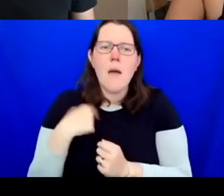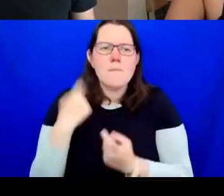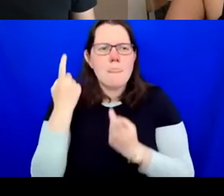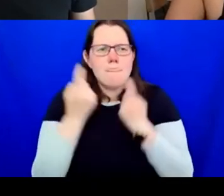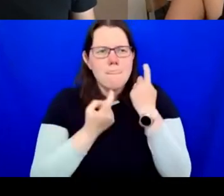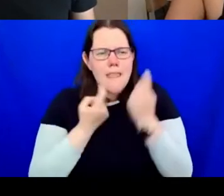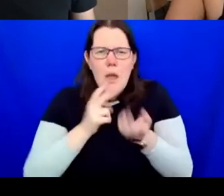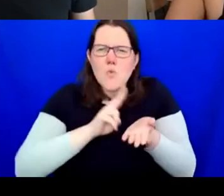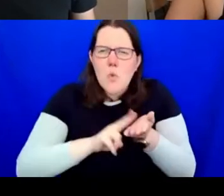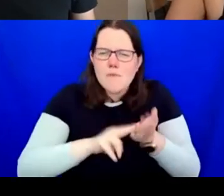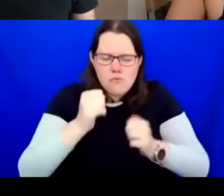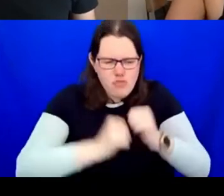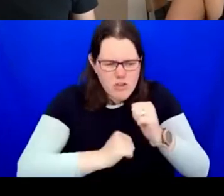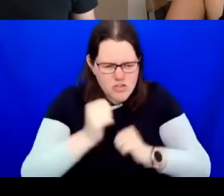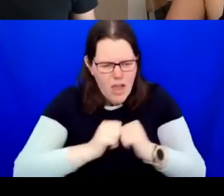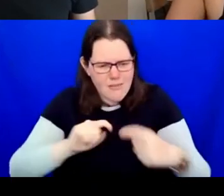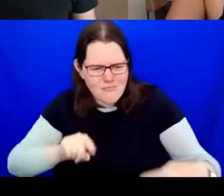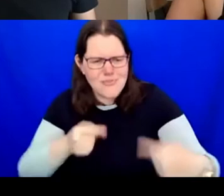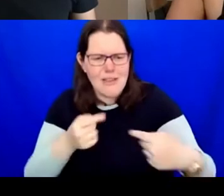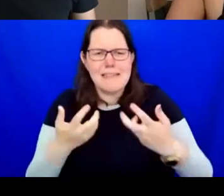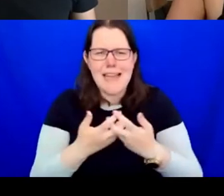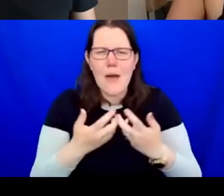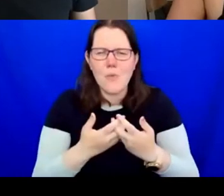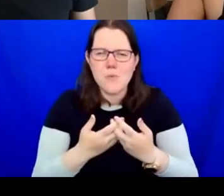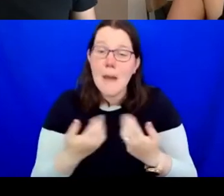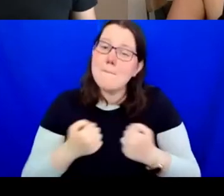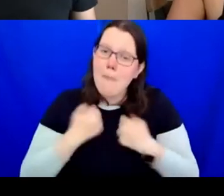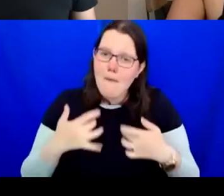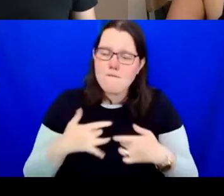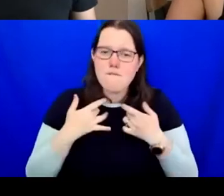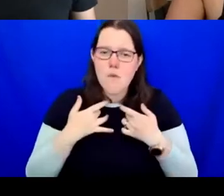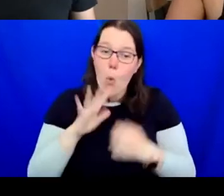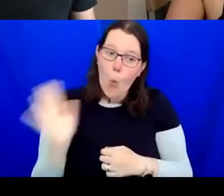all institutions are part of a colonial structure that was not designed for someone like me.